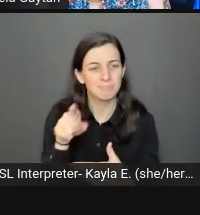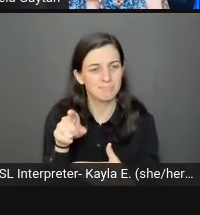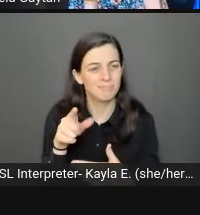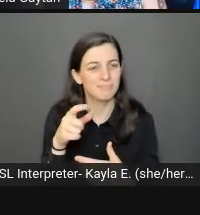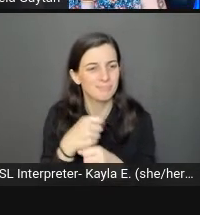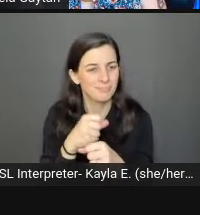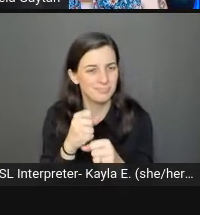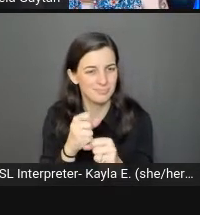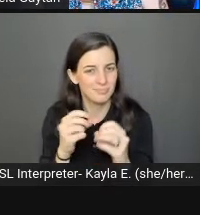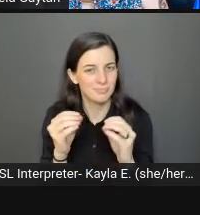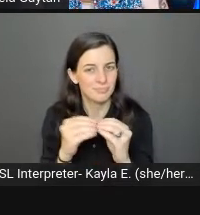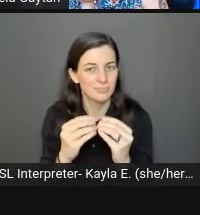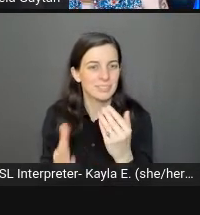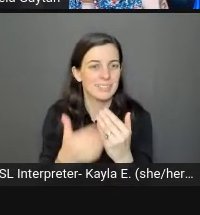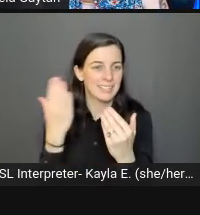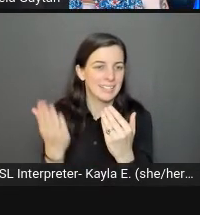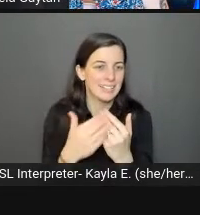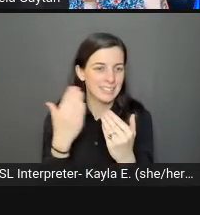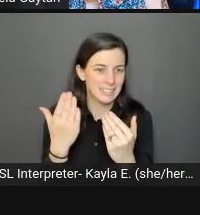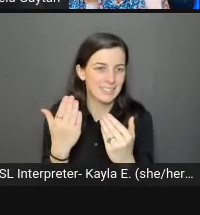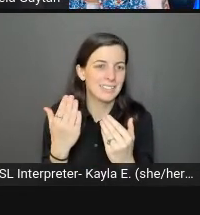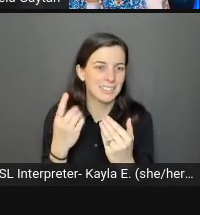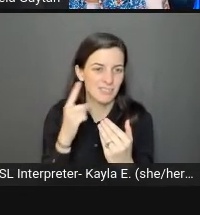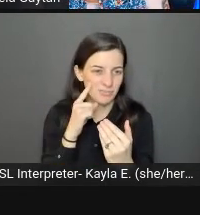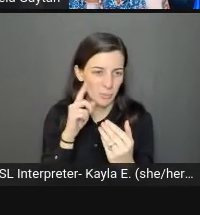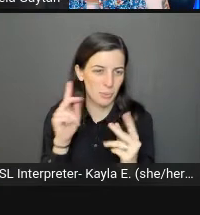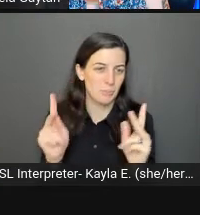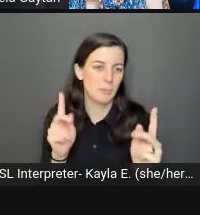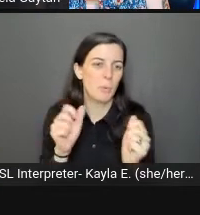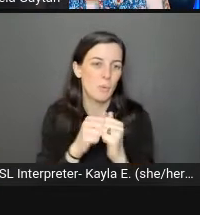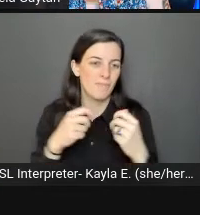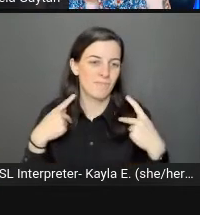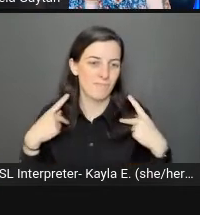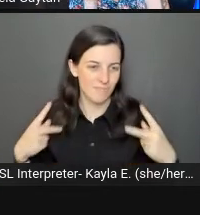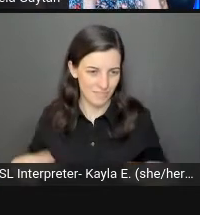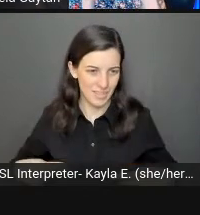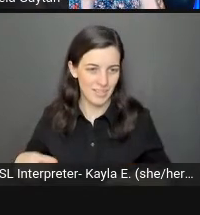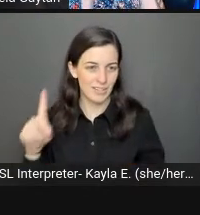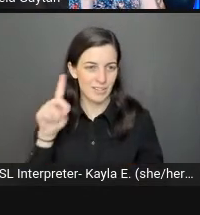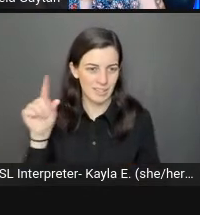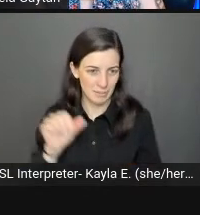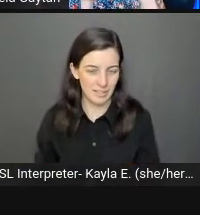that have physical disabilities. Now cognitive.